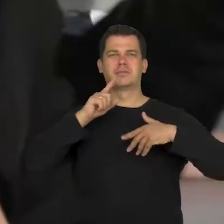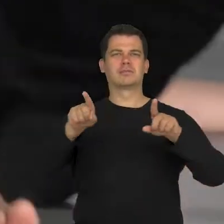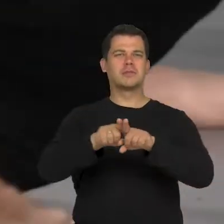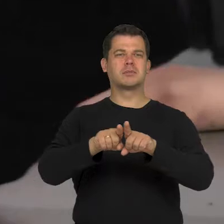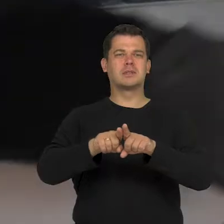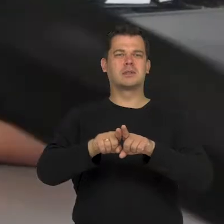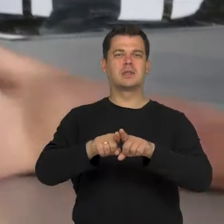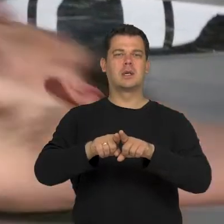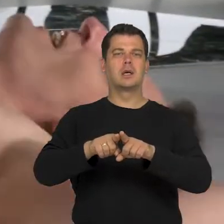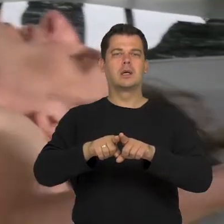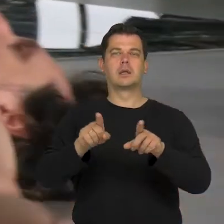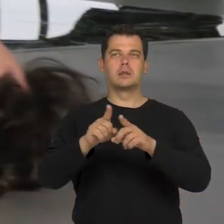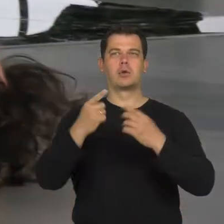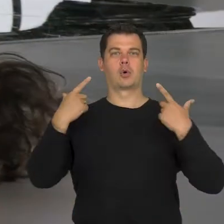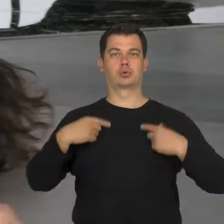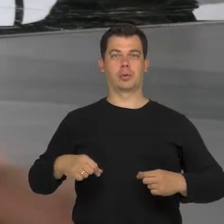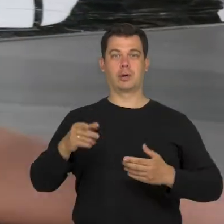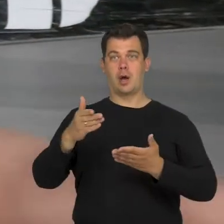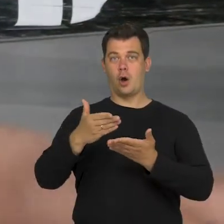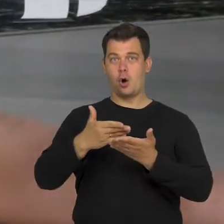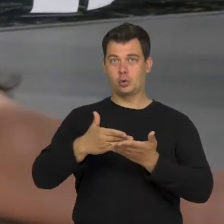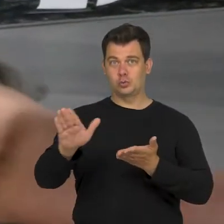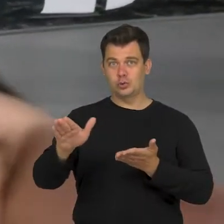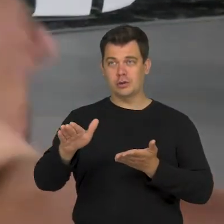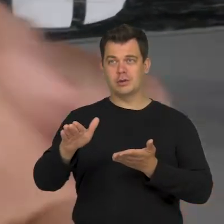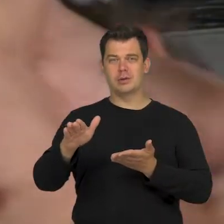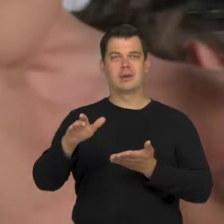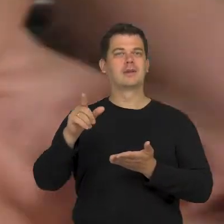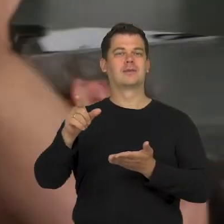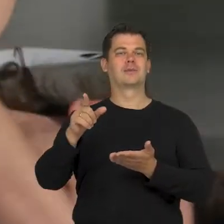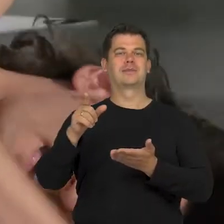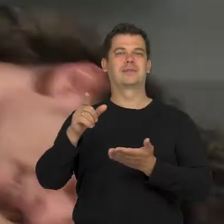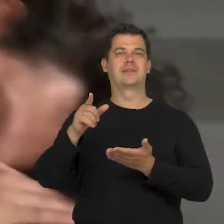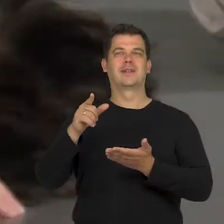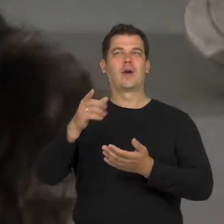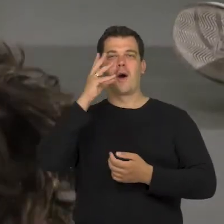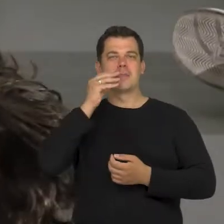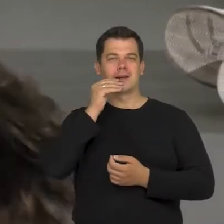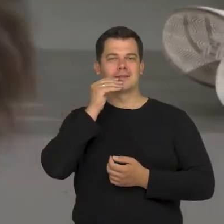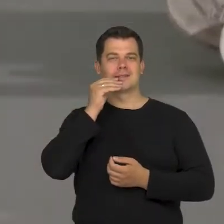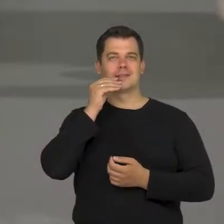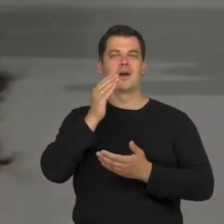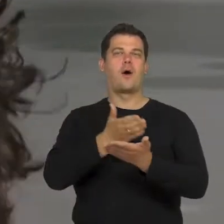which are used by people who do not represent rejected images.